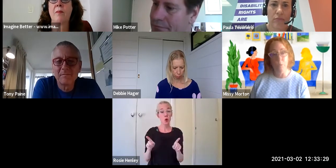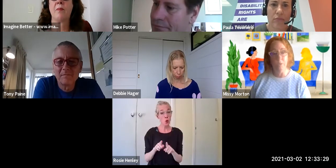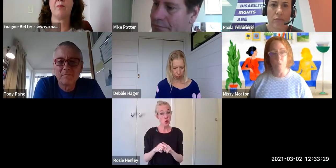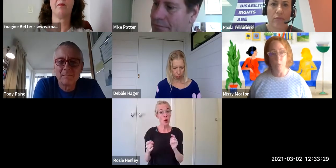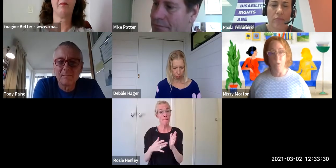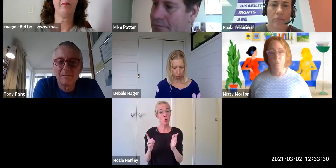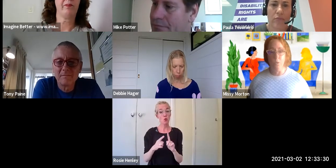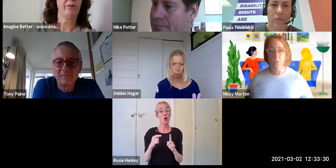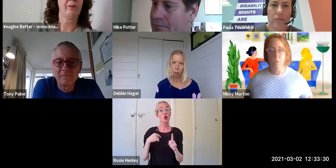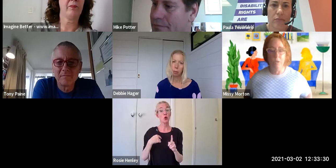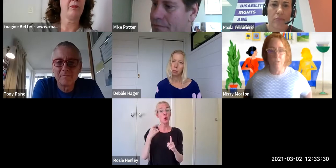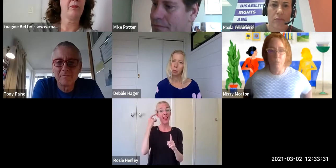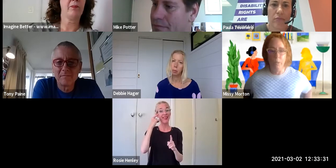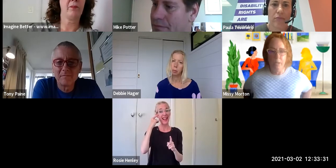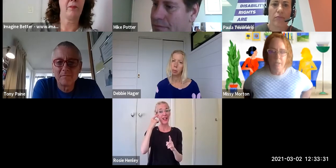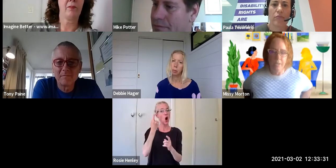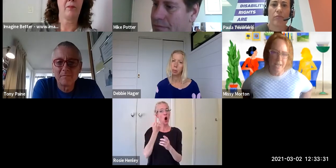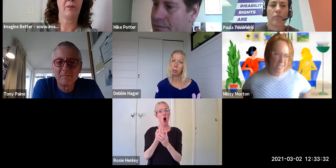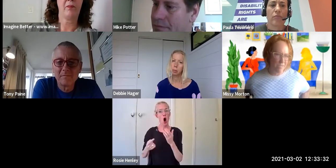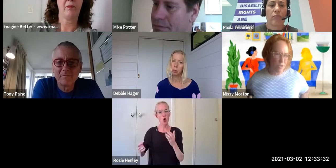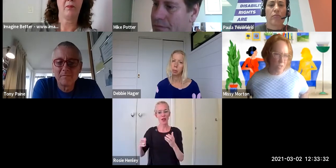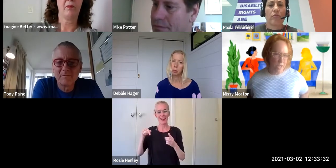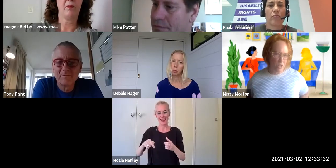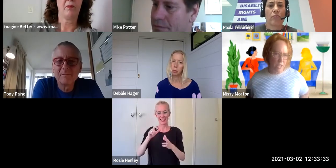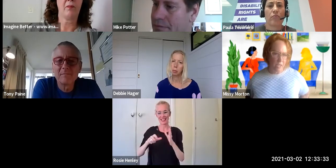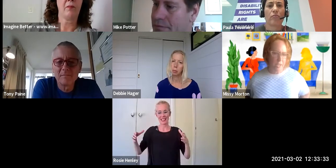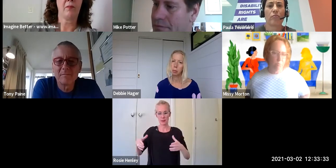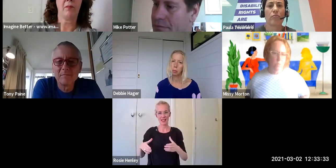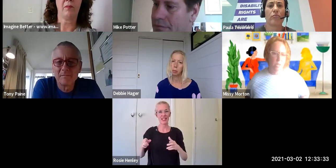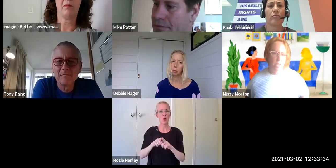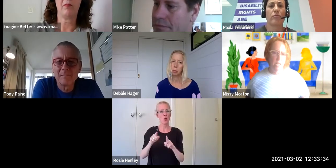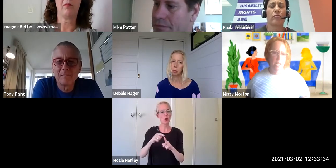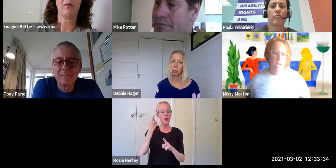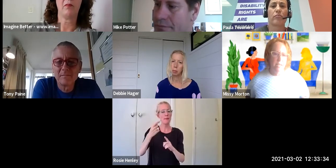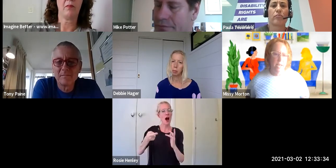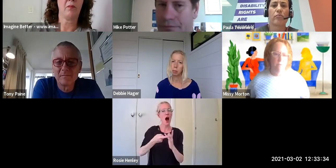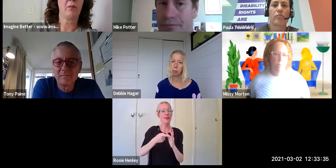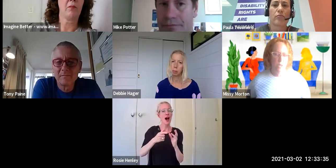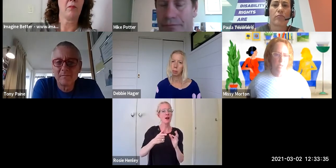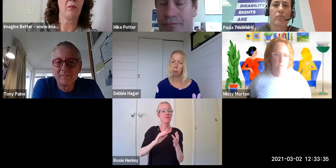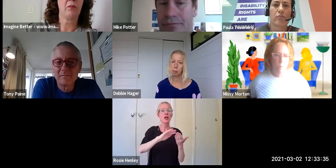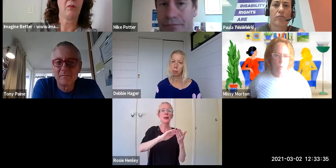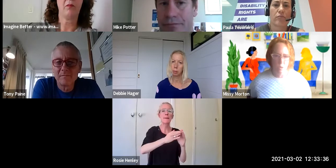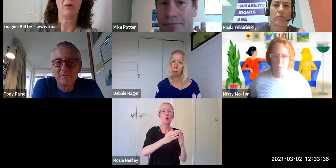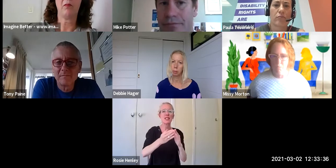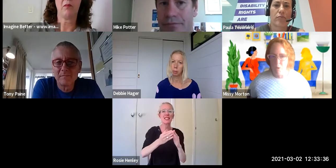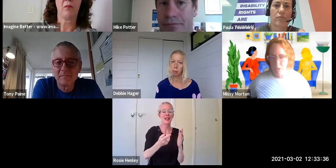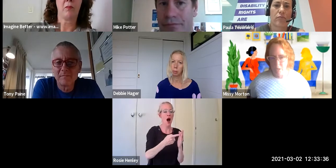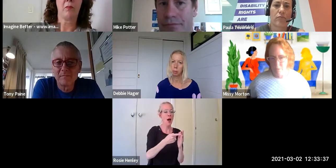with experience or concern around disability is this idea of intersectionality and that everybody's experience is multi-faceted.